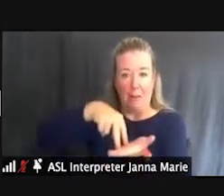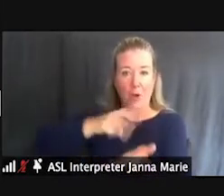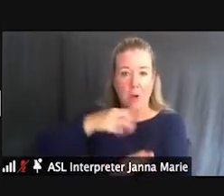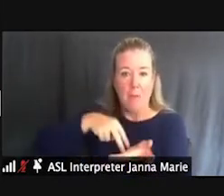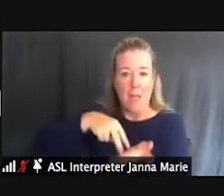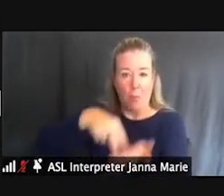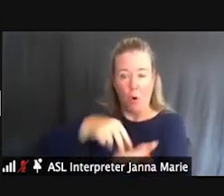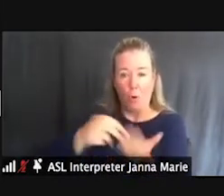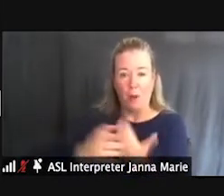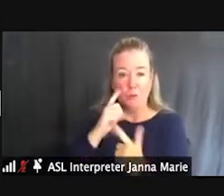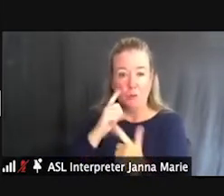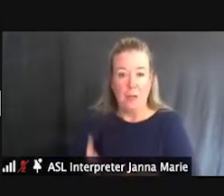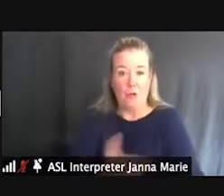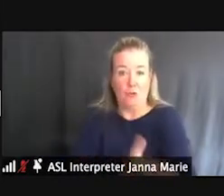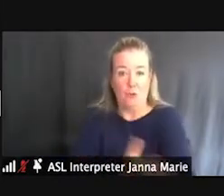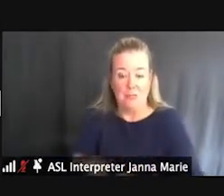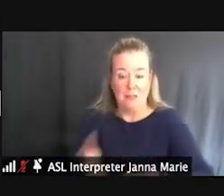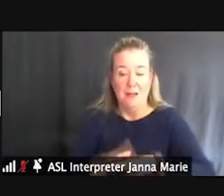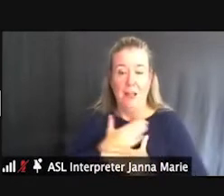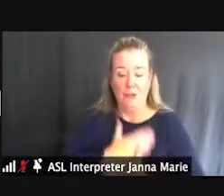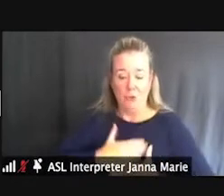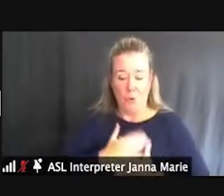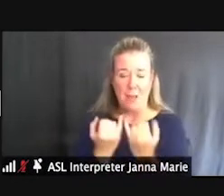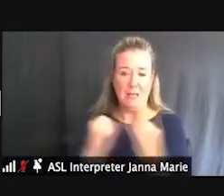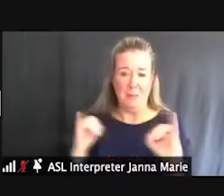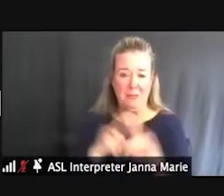and independence while enjoying the park and the park experience.